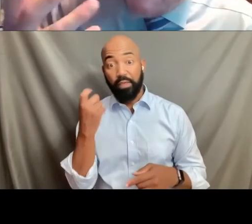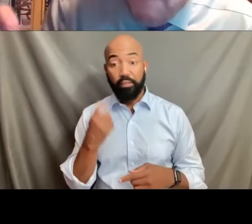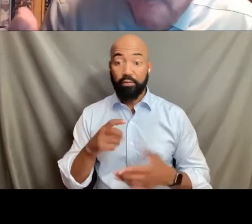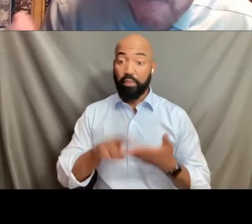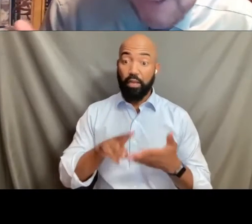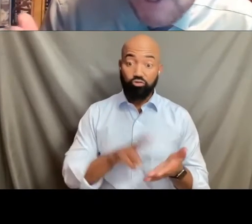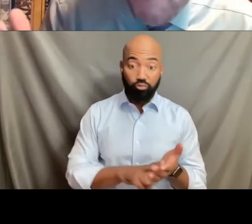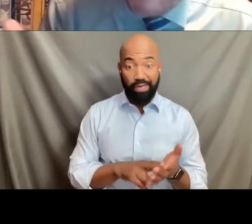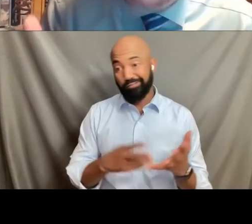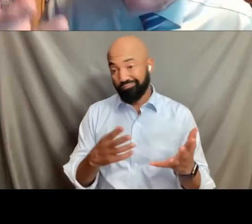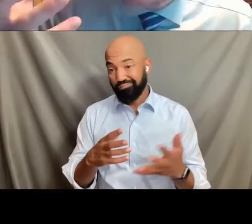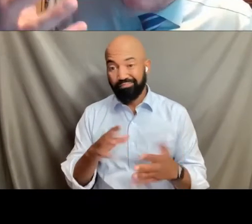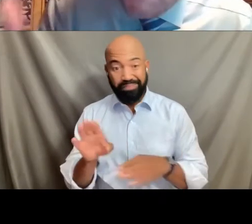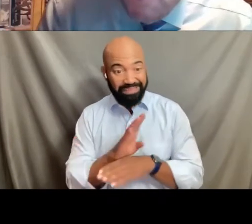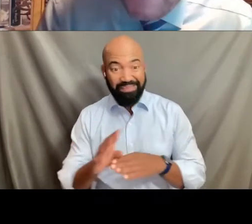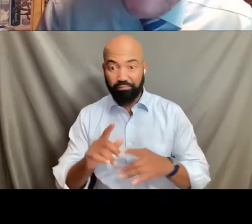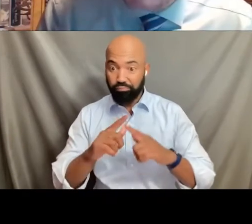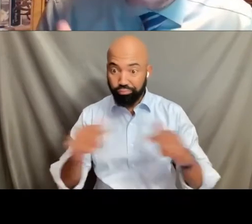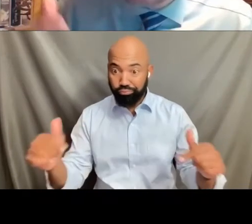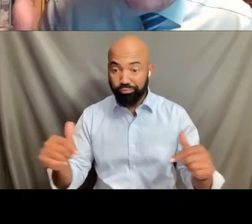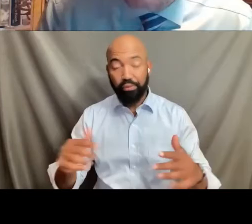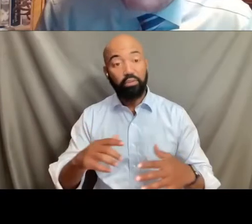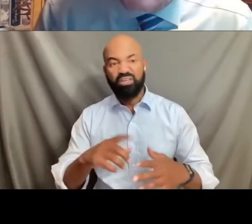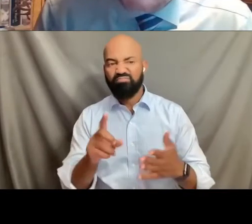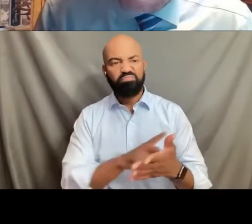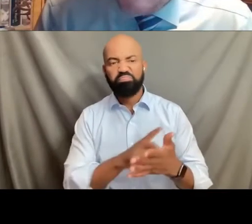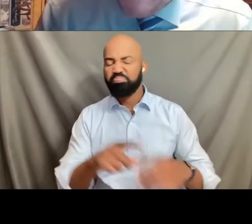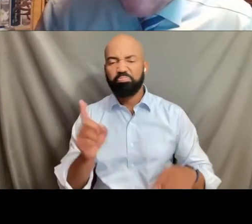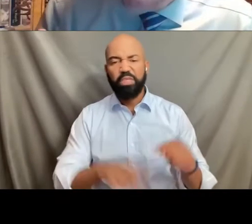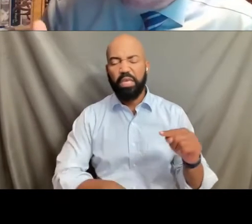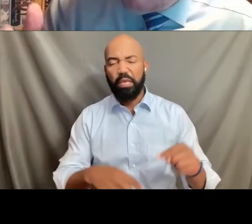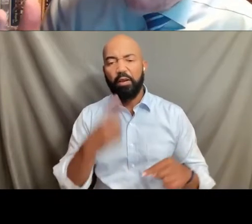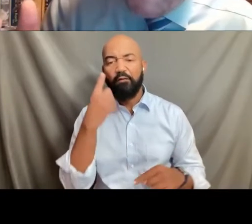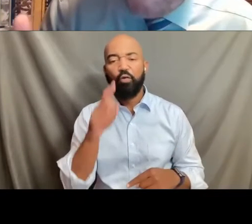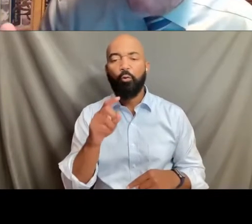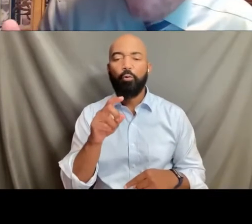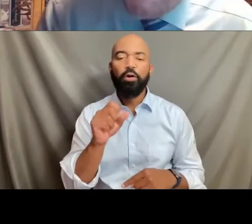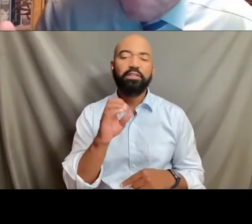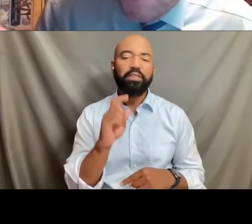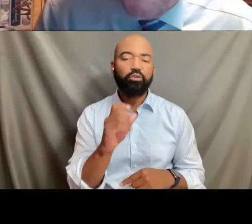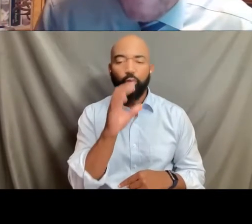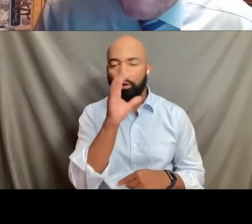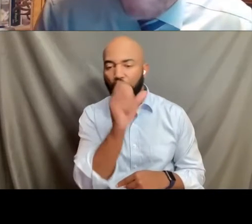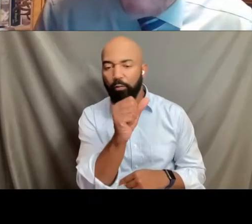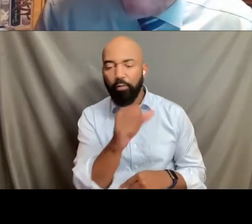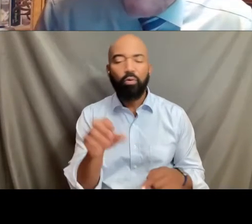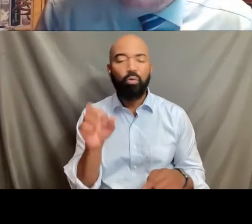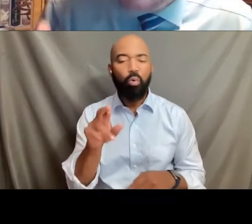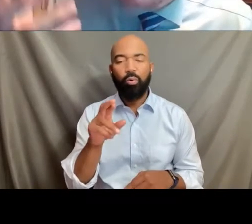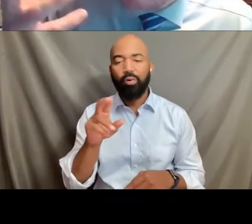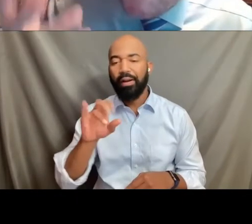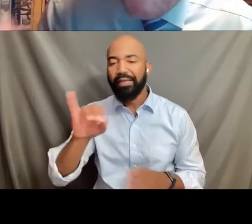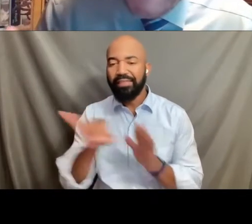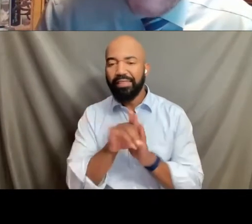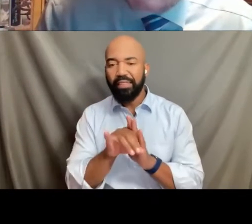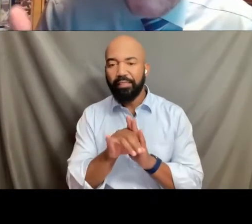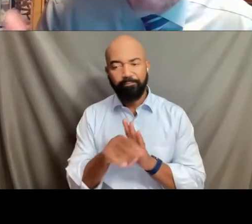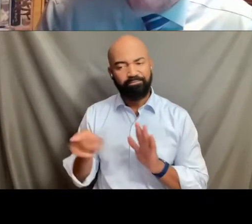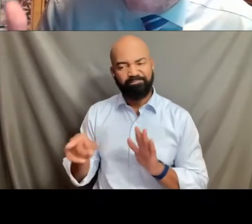and based upon sexual orientation gender identity, that would prohibit her also from discriminating against people